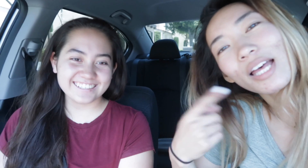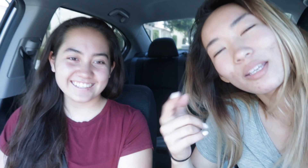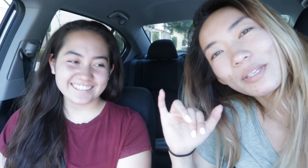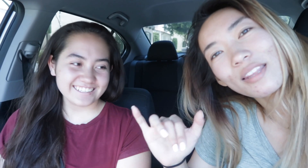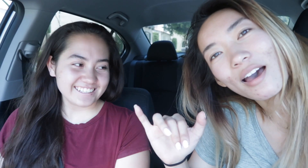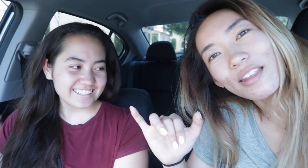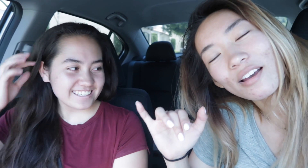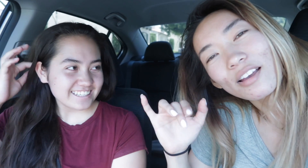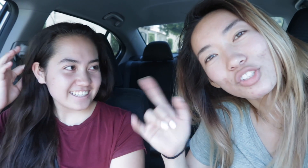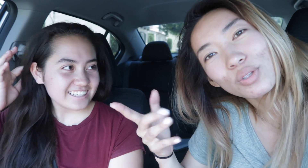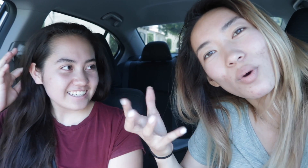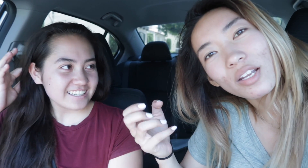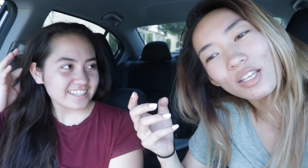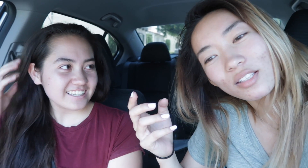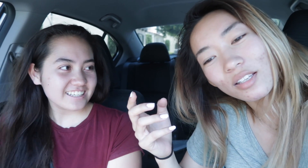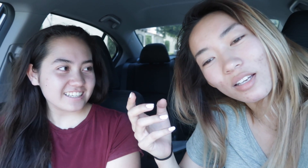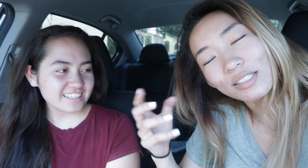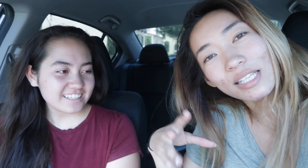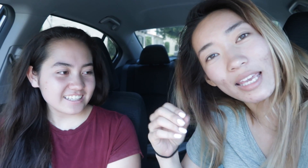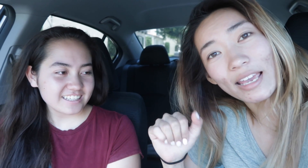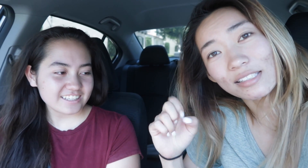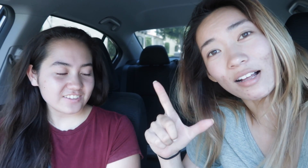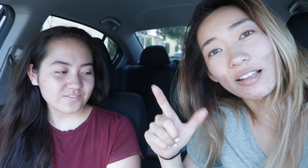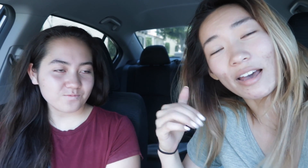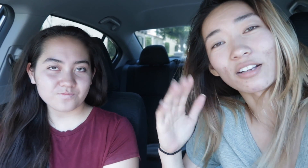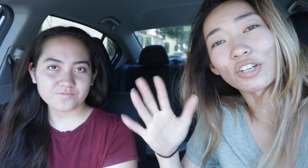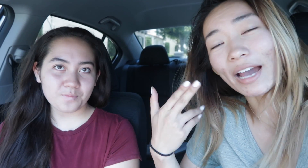but she was telling me that she wanted to take ASL at her high